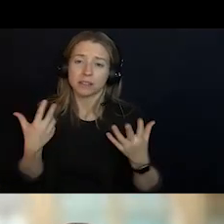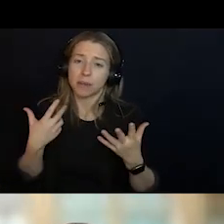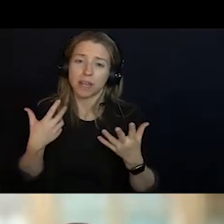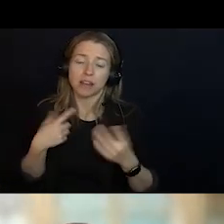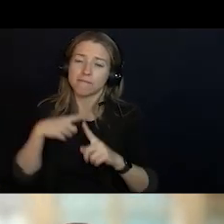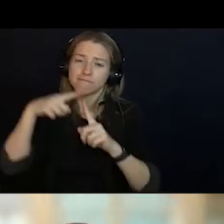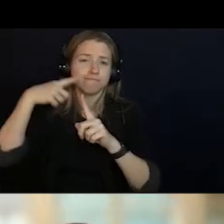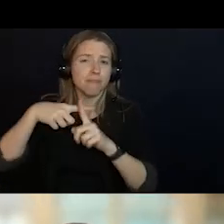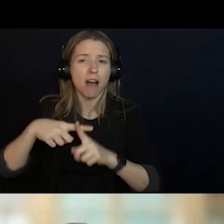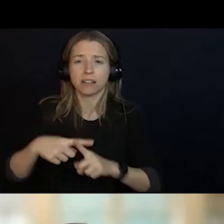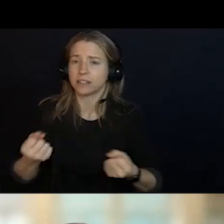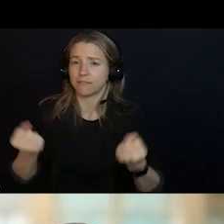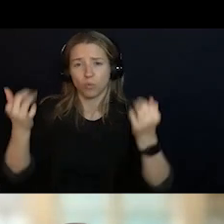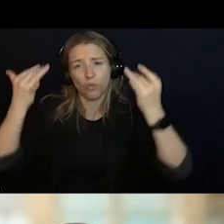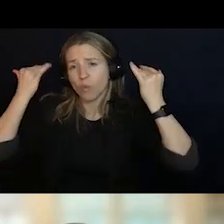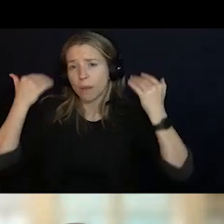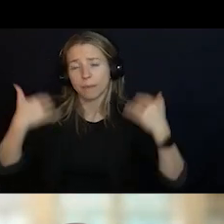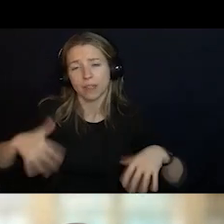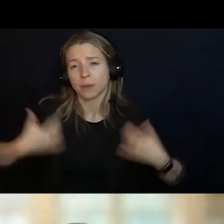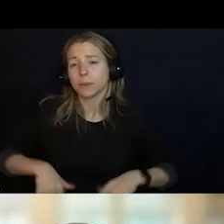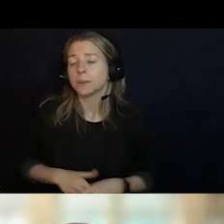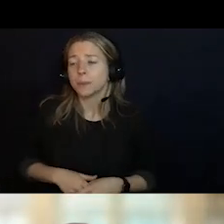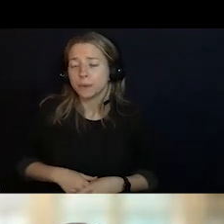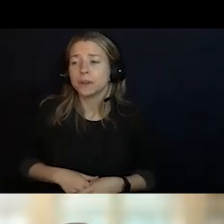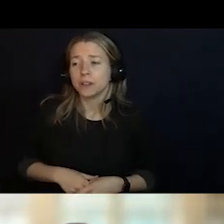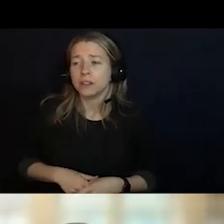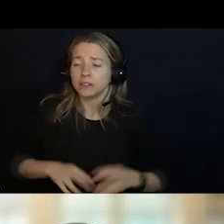I REALLY HAVE HIGH HOPES THAT WE ARE GOING TO PAY ATTENTION TO